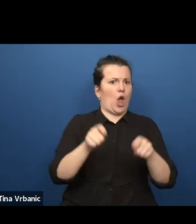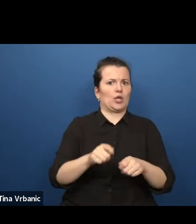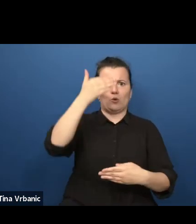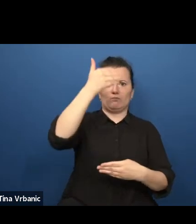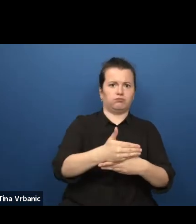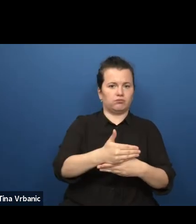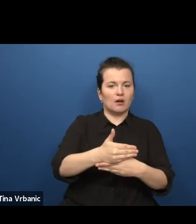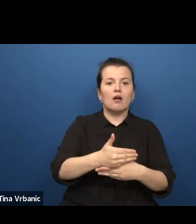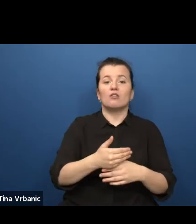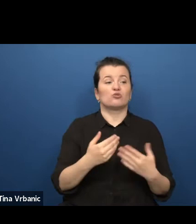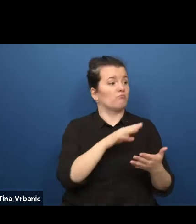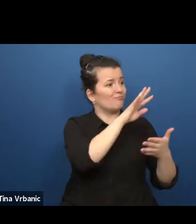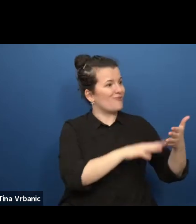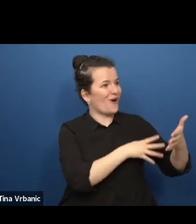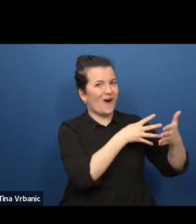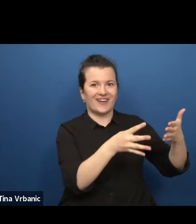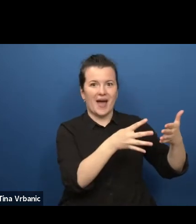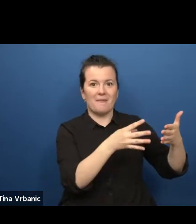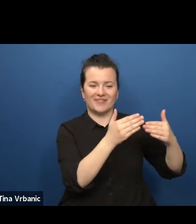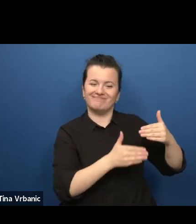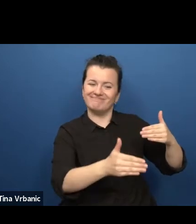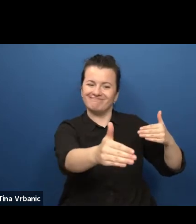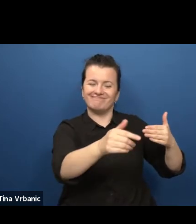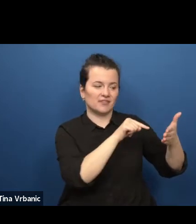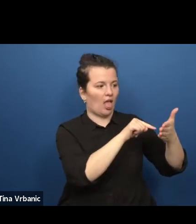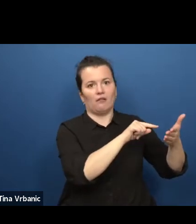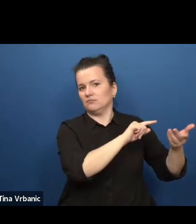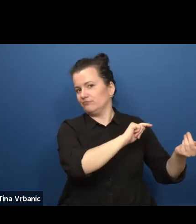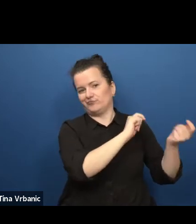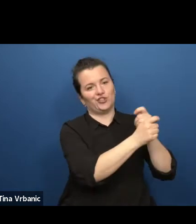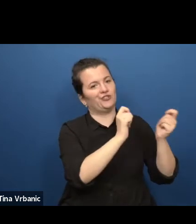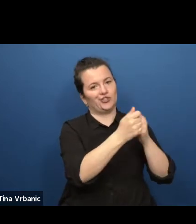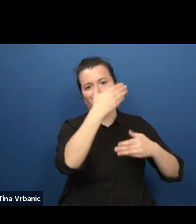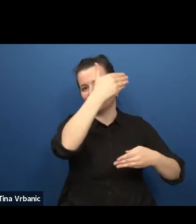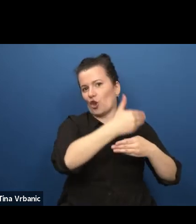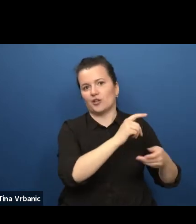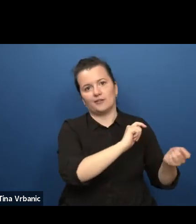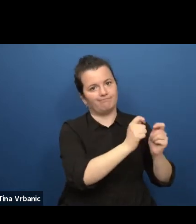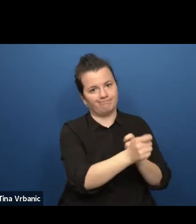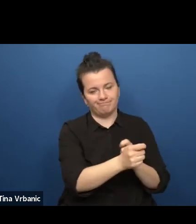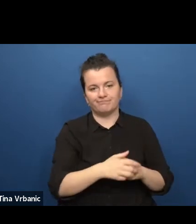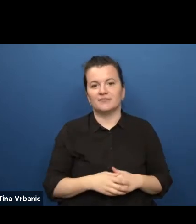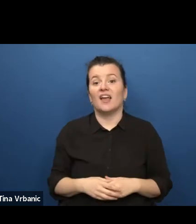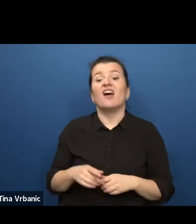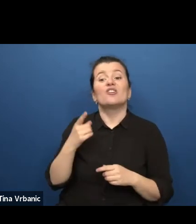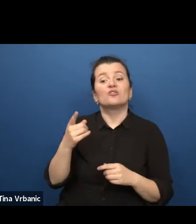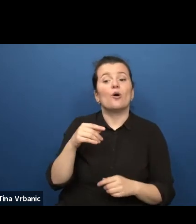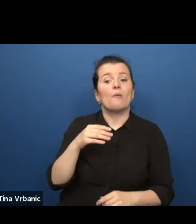Instead of making a new production for the theatre, we decided to restage "My Mother Media"